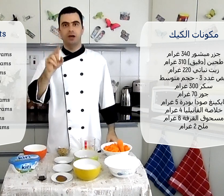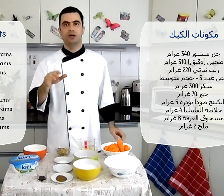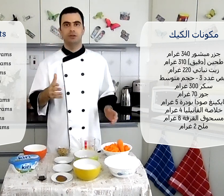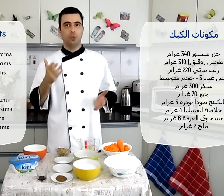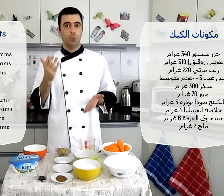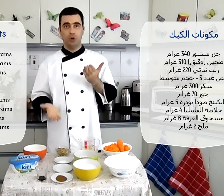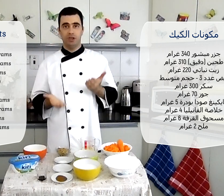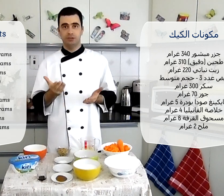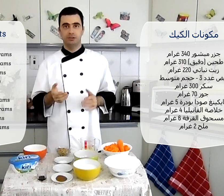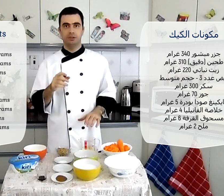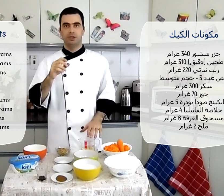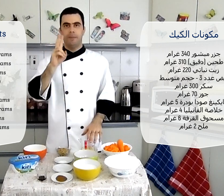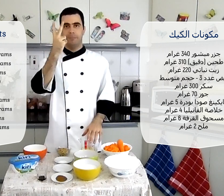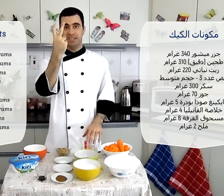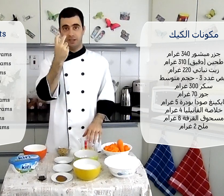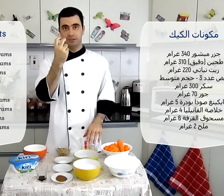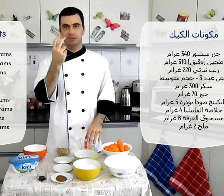Vegetable Oil زيت نباتي